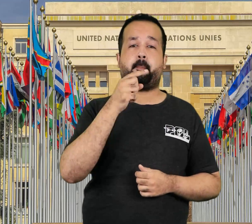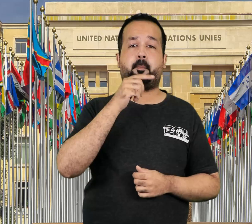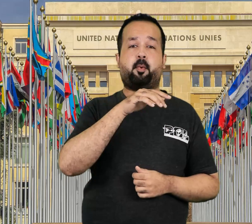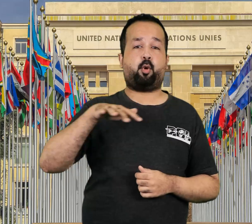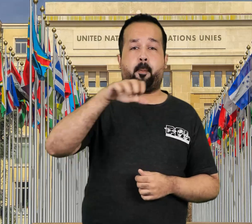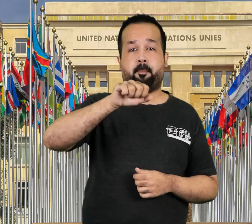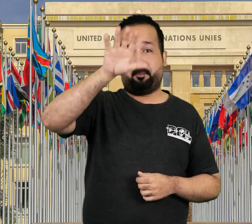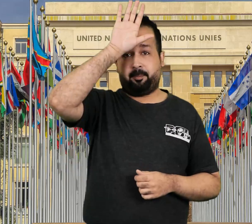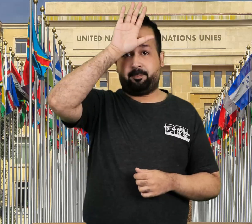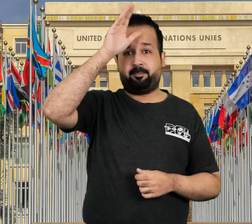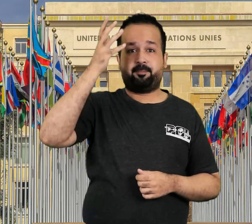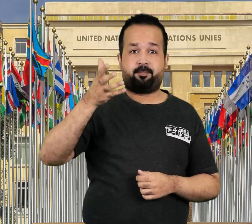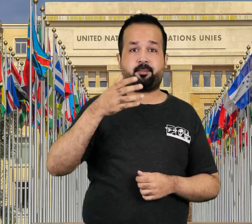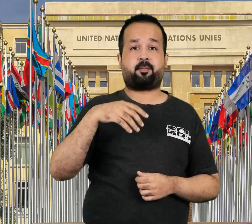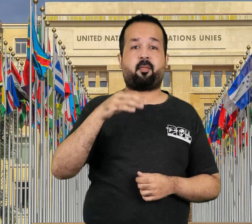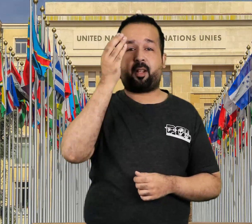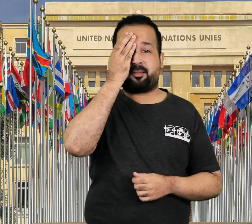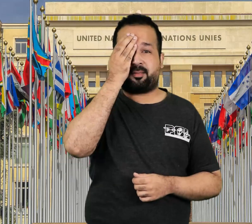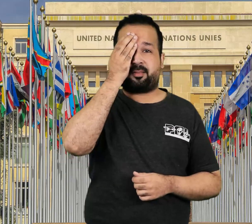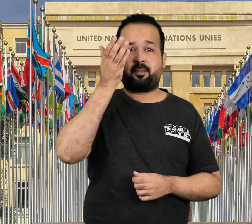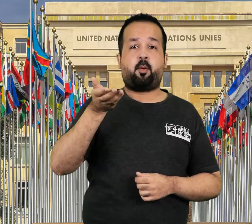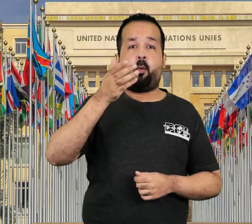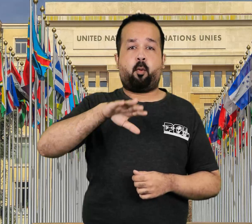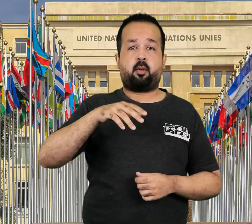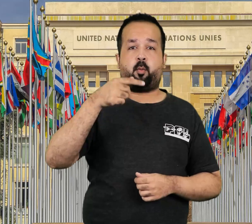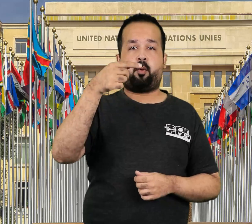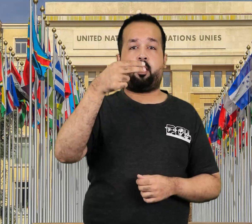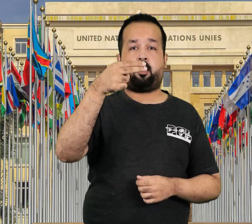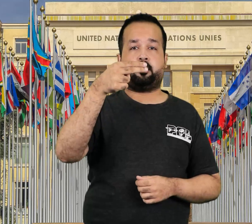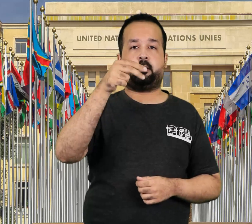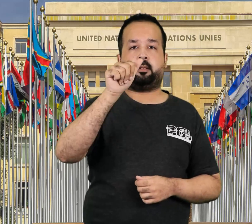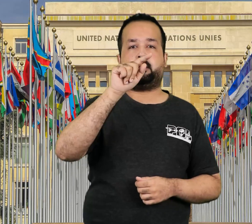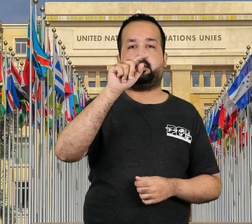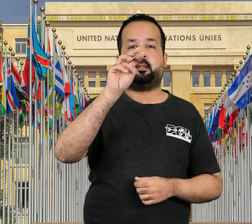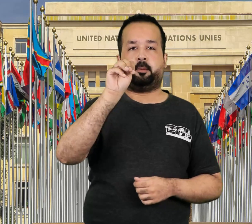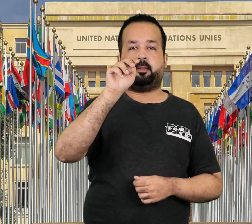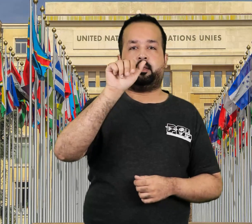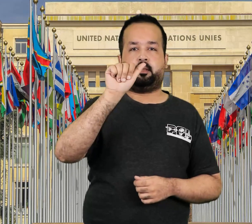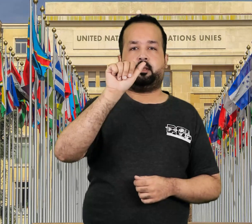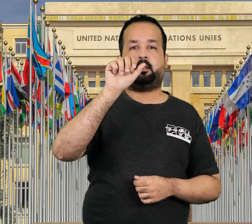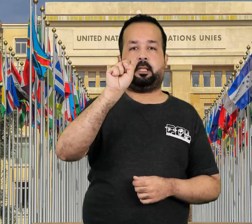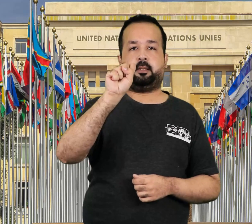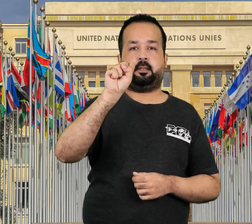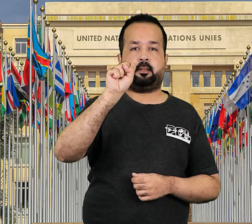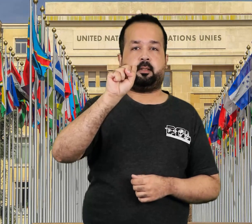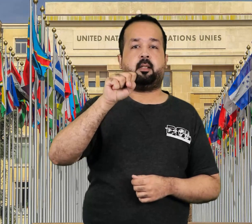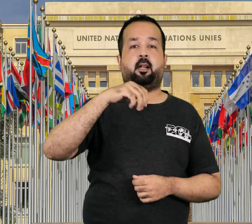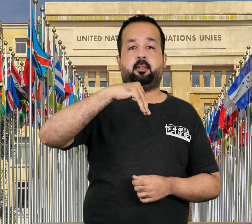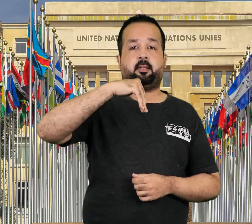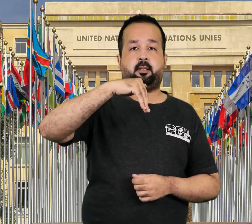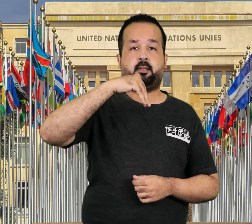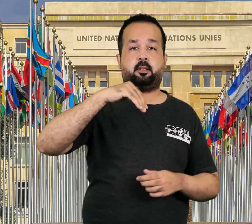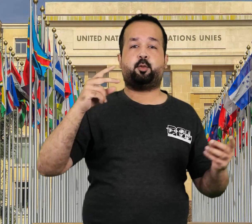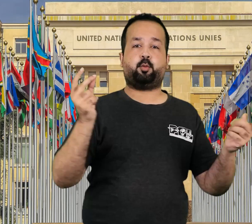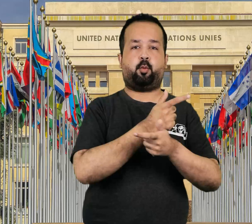And all heads have called for an immediate truce between Israel and Hamas.